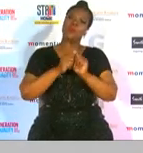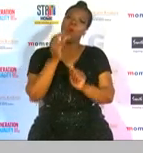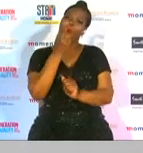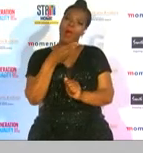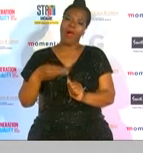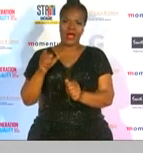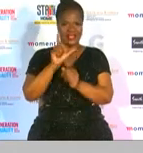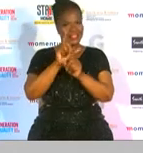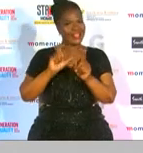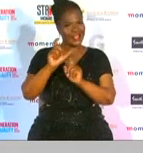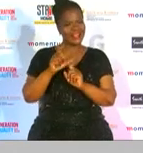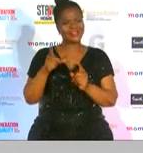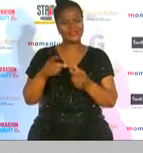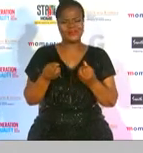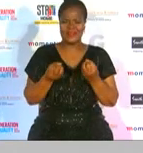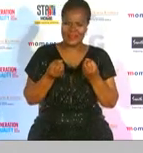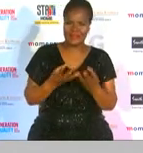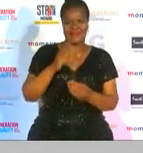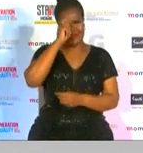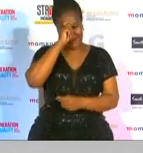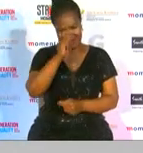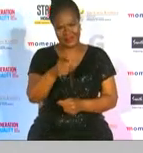do the honours of recognizing this talented individuals